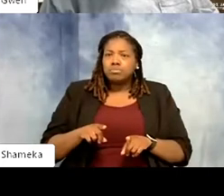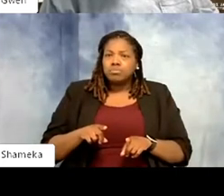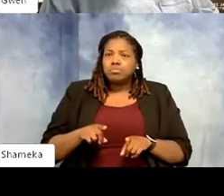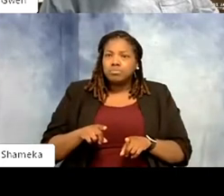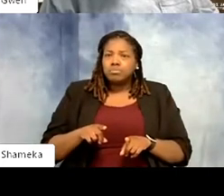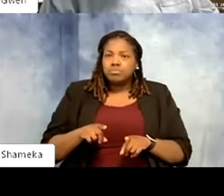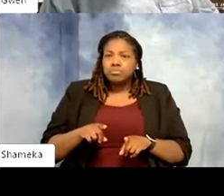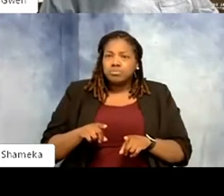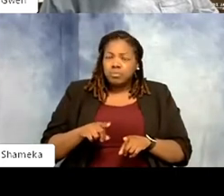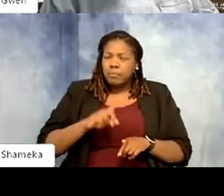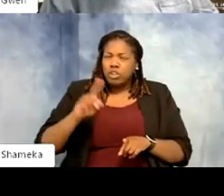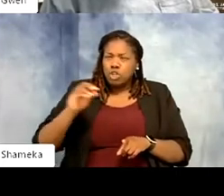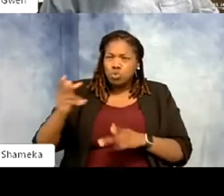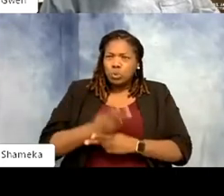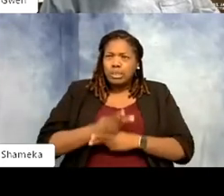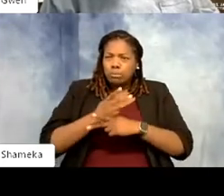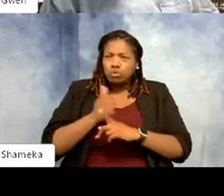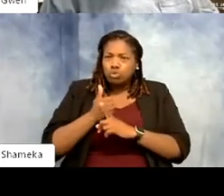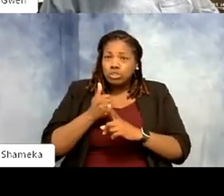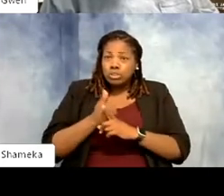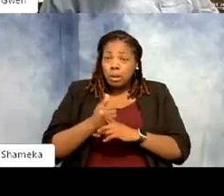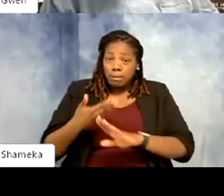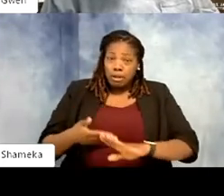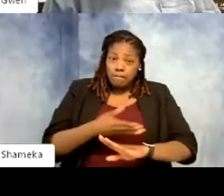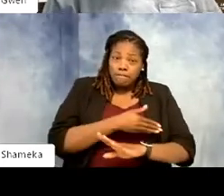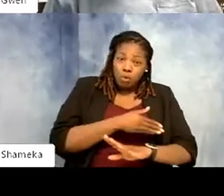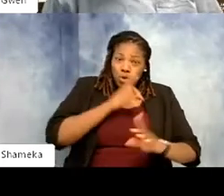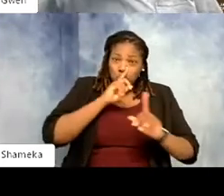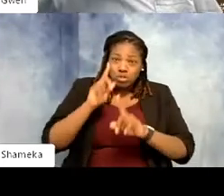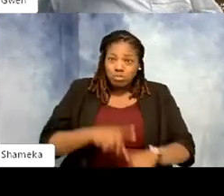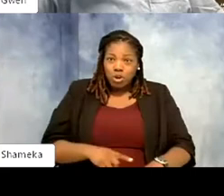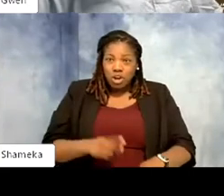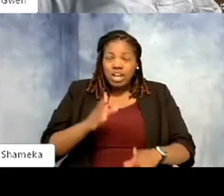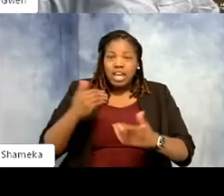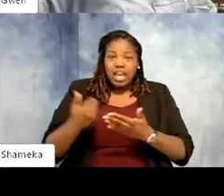being a zookeeper. But before I have you give the answer, I'm going to launch another poll already